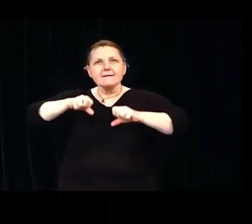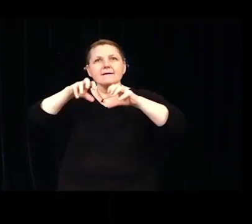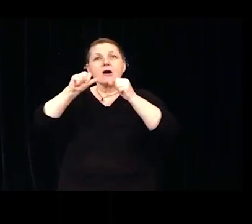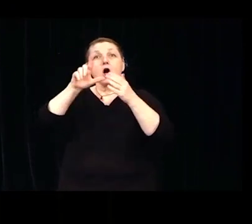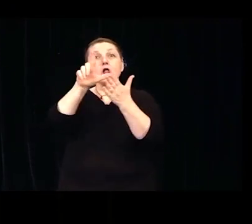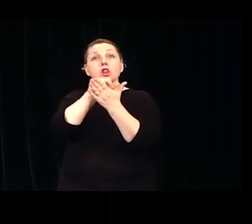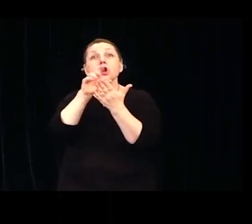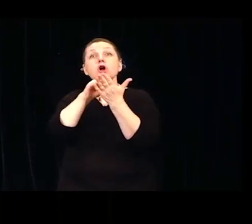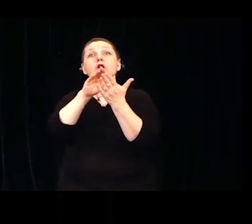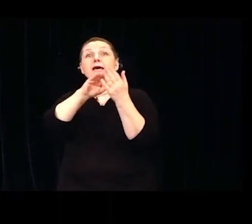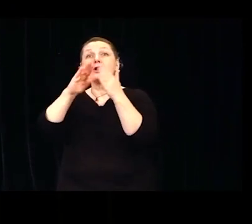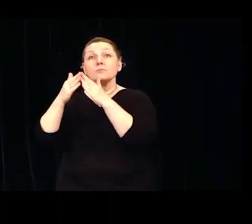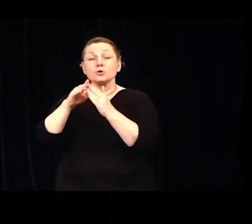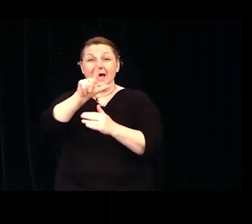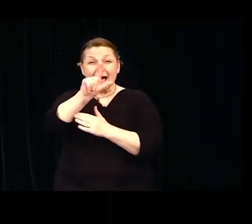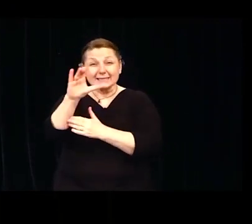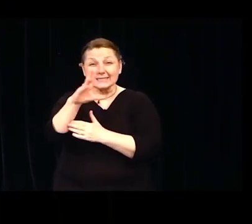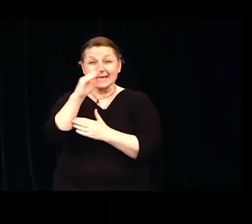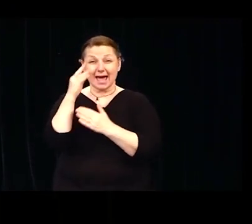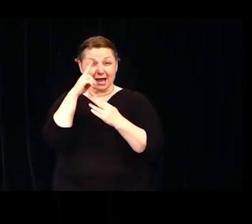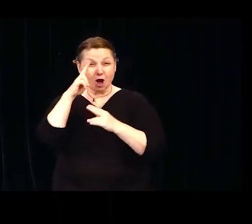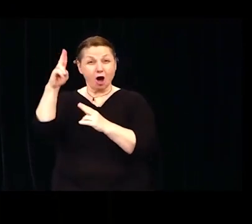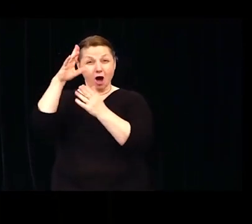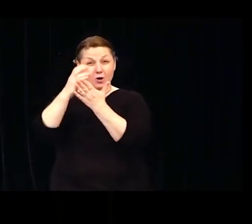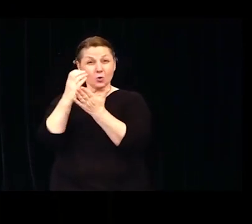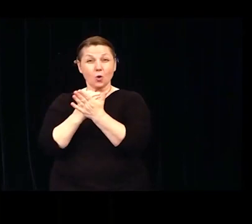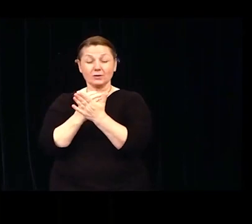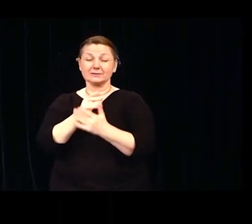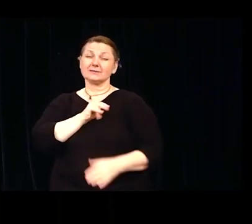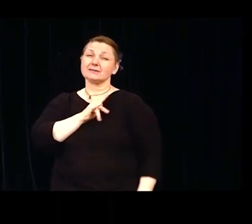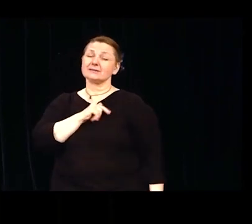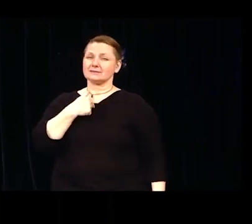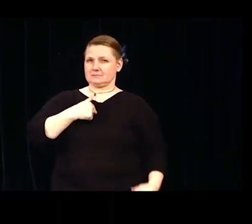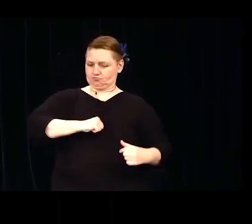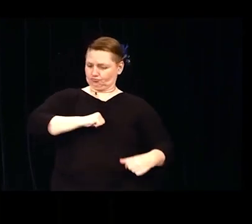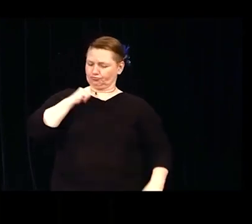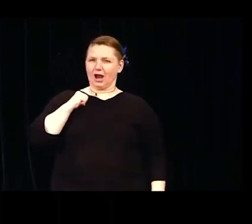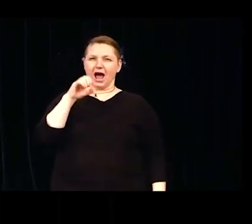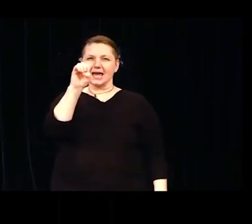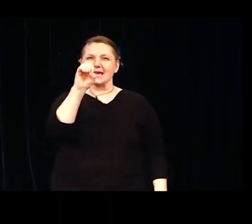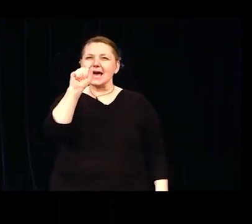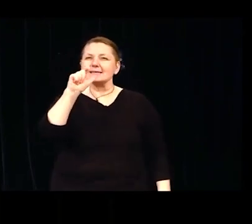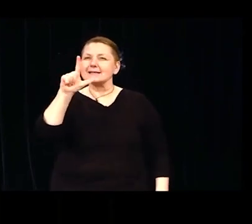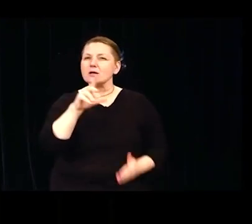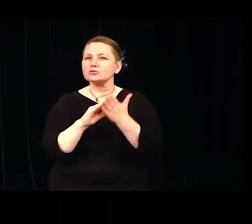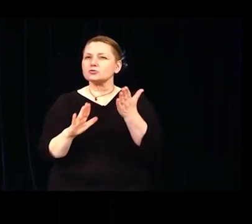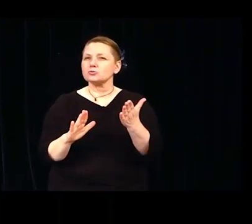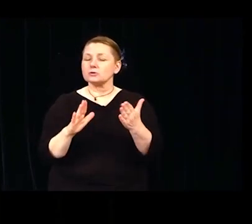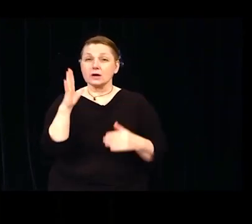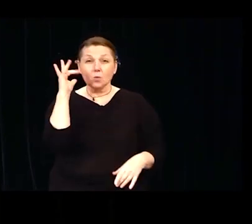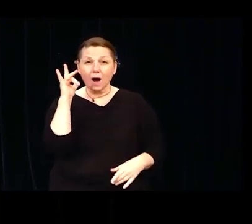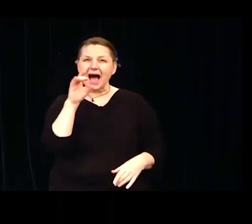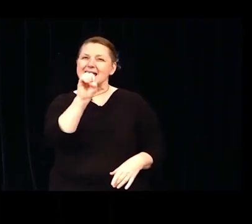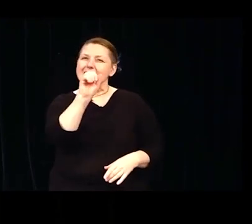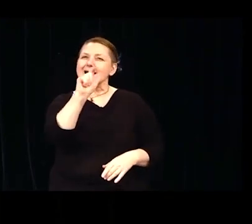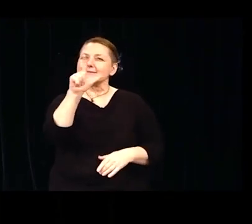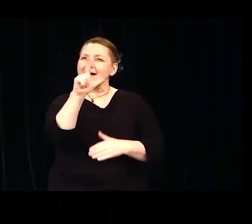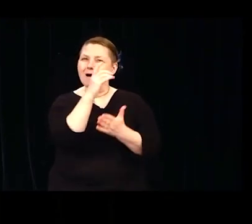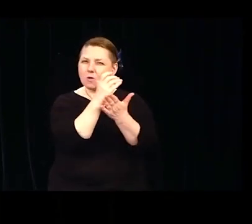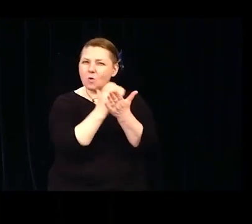I am a proud ESL student because the ESL program is what got me here today. I can proudly say